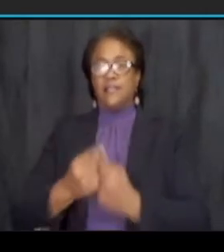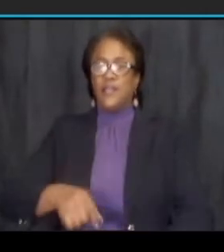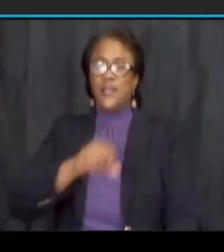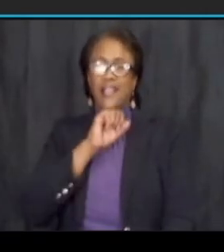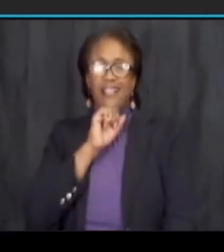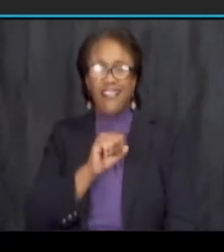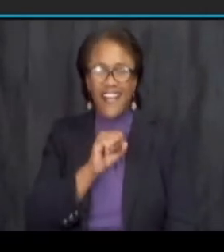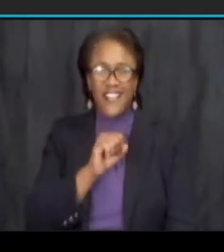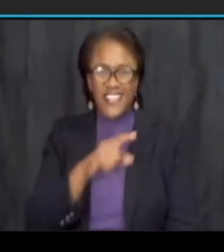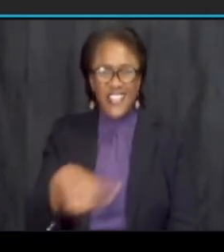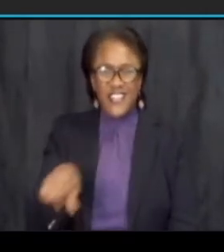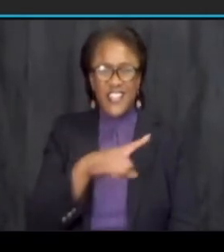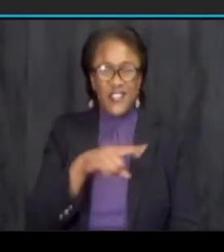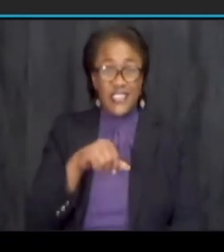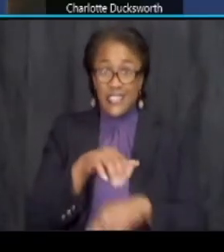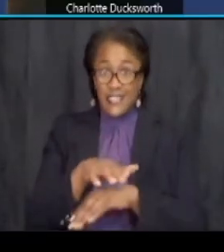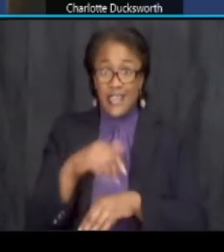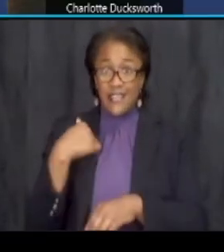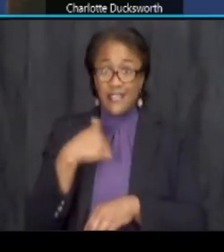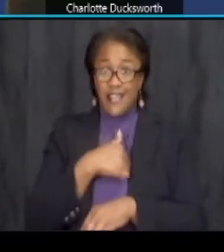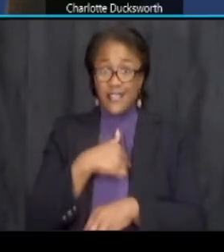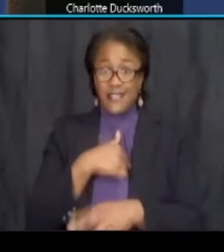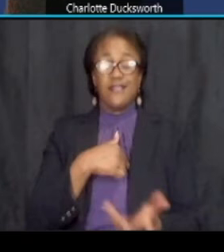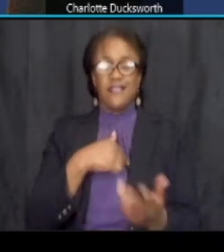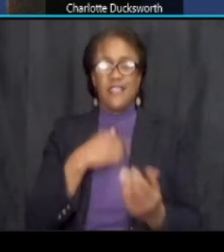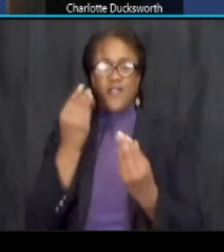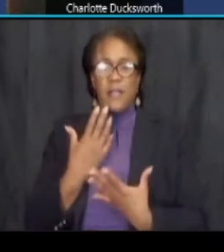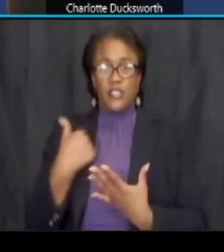you to send that information through so that we can document any other questions you may have